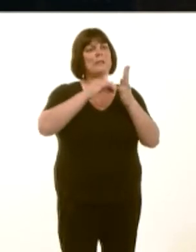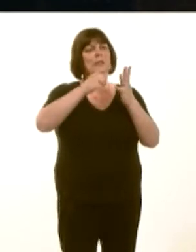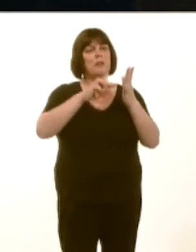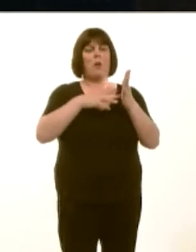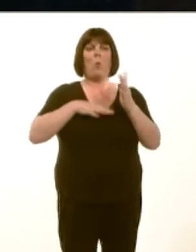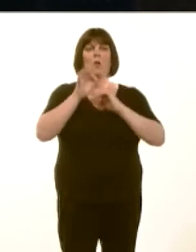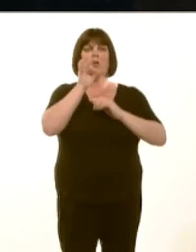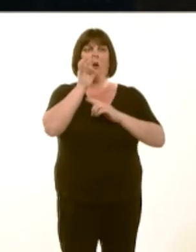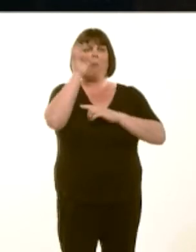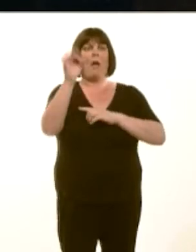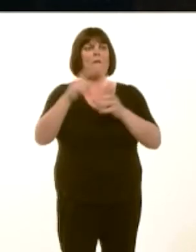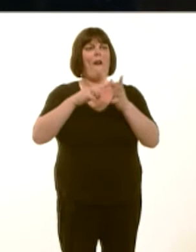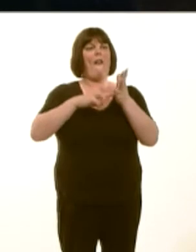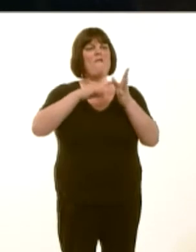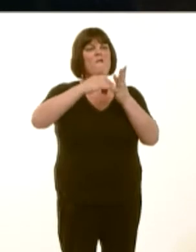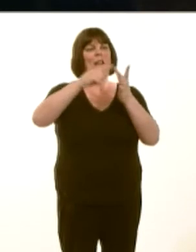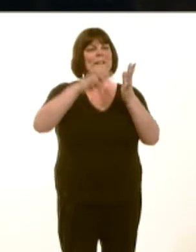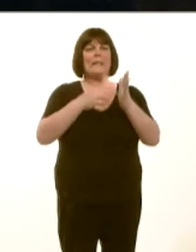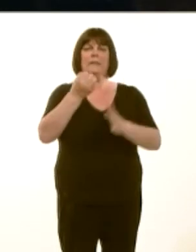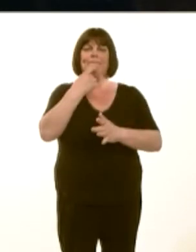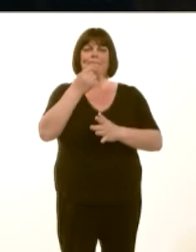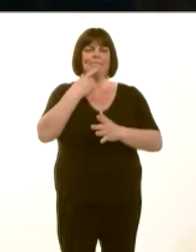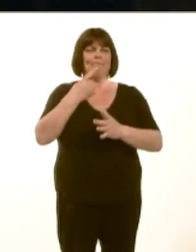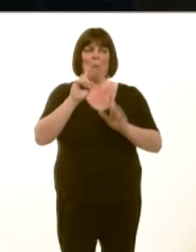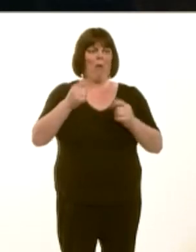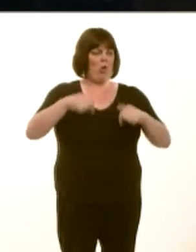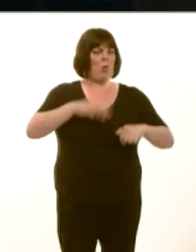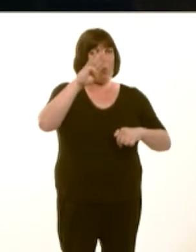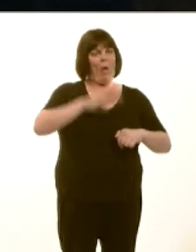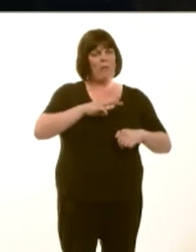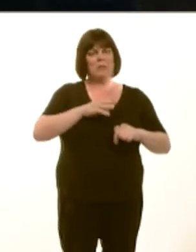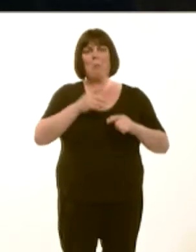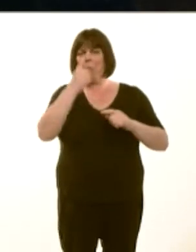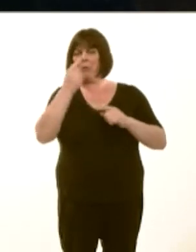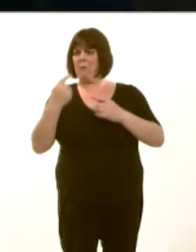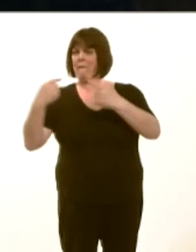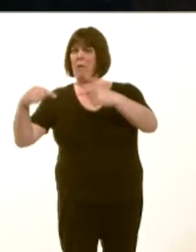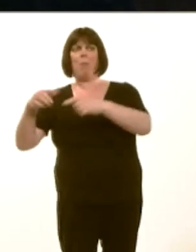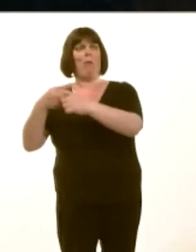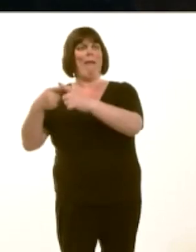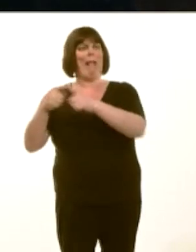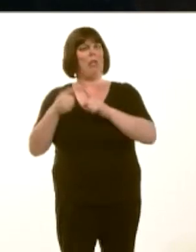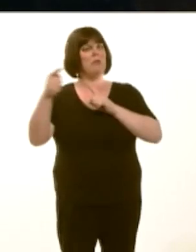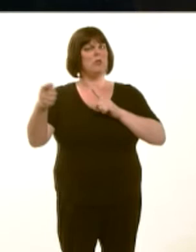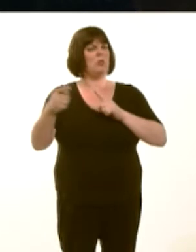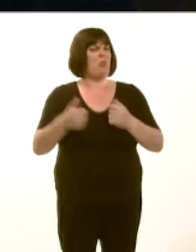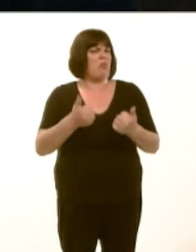it being available a few short miles across the border from her home, in England. This really isnít good enough at the moment, is it, First Minister?